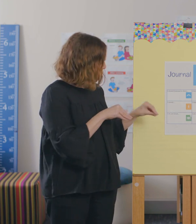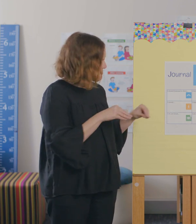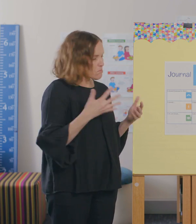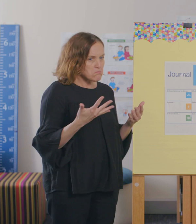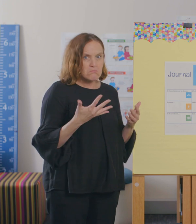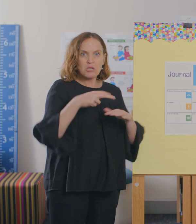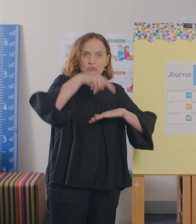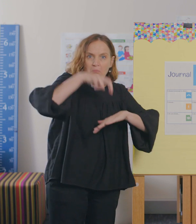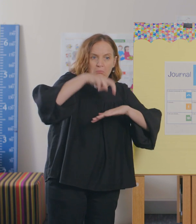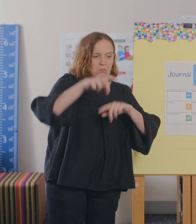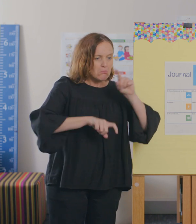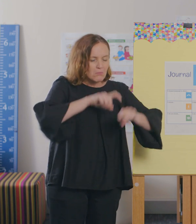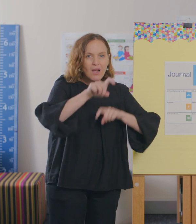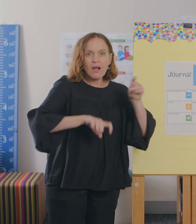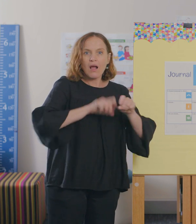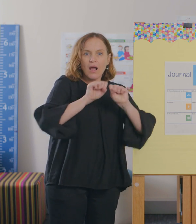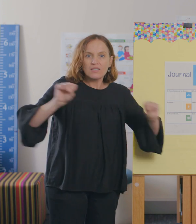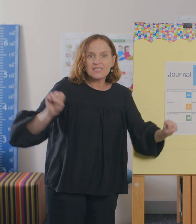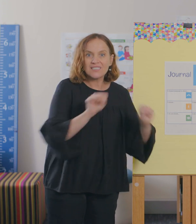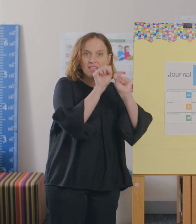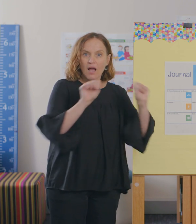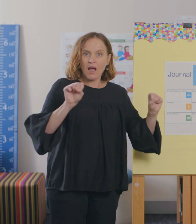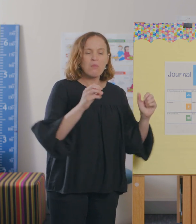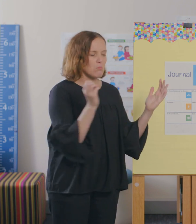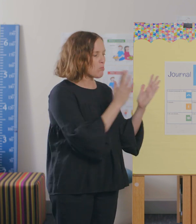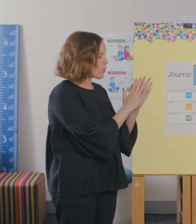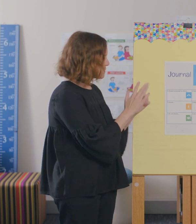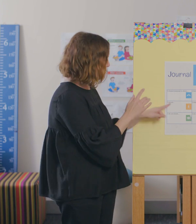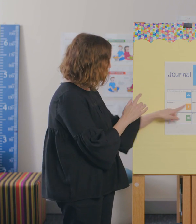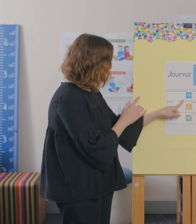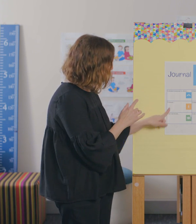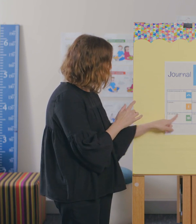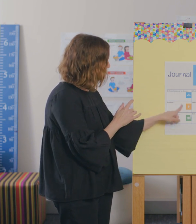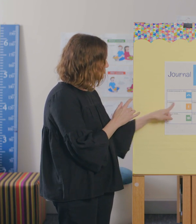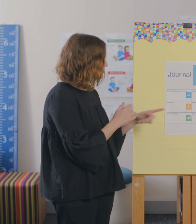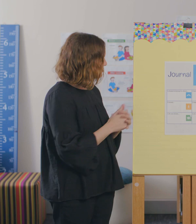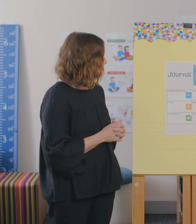Make sure you are moving each day, and write it on this box.